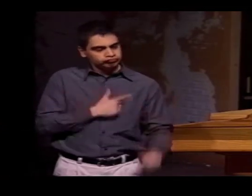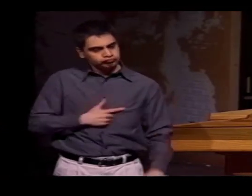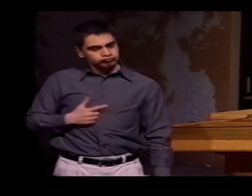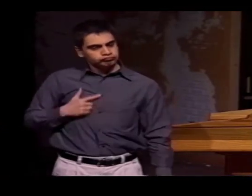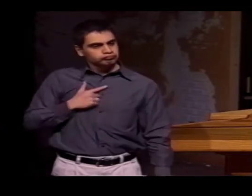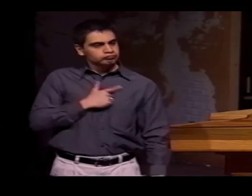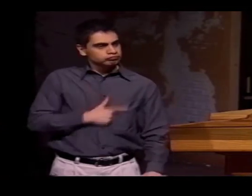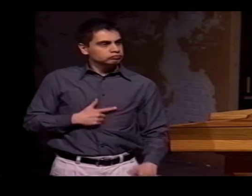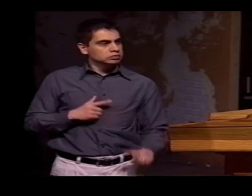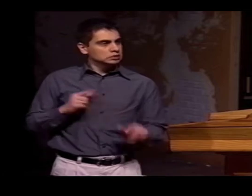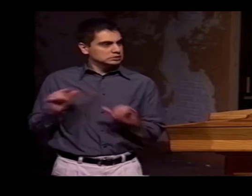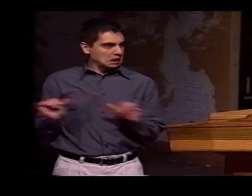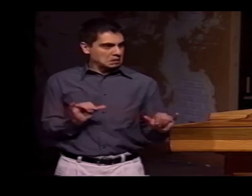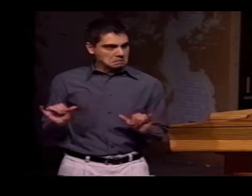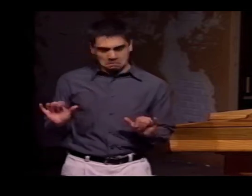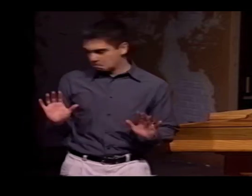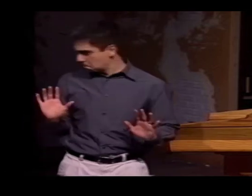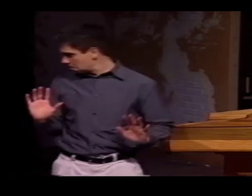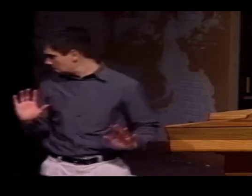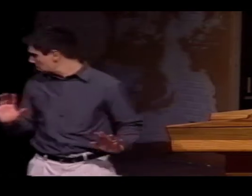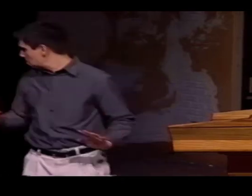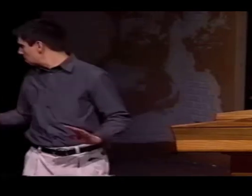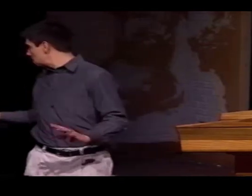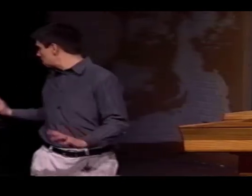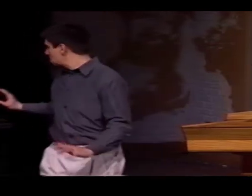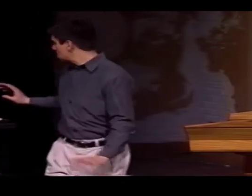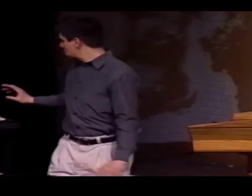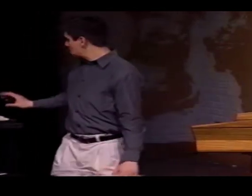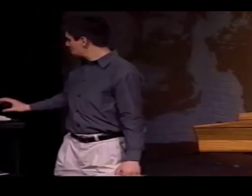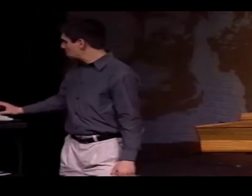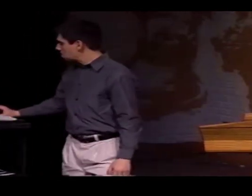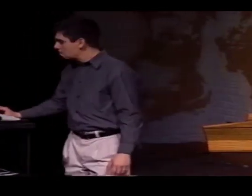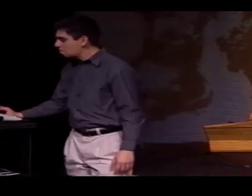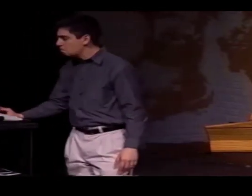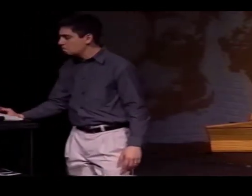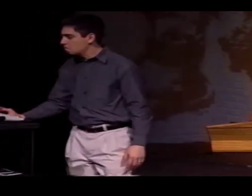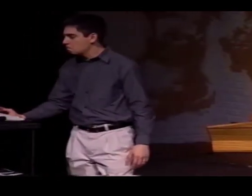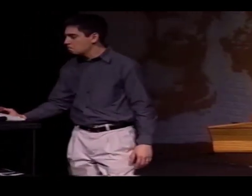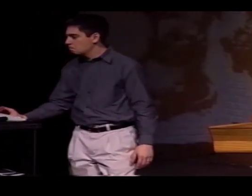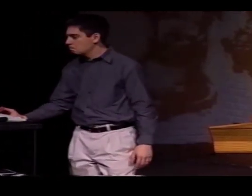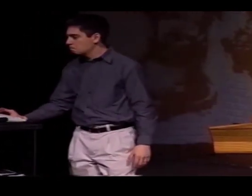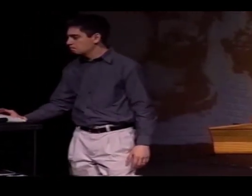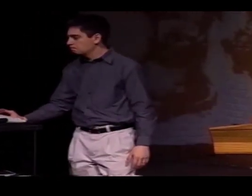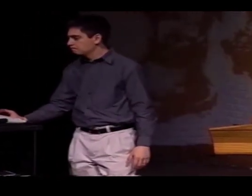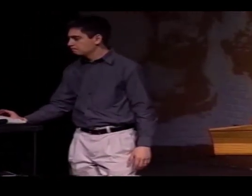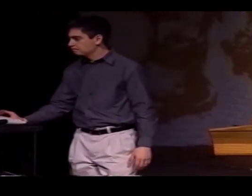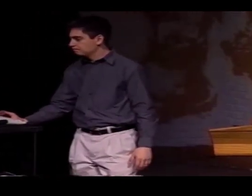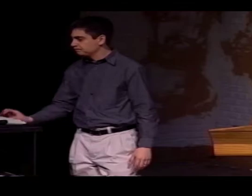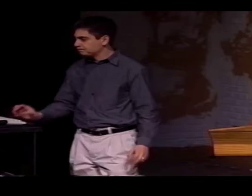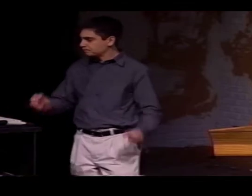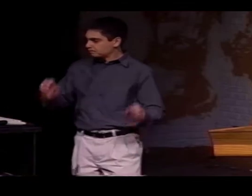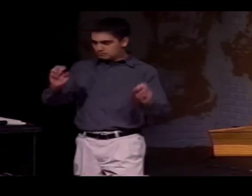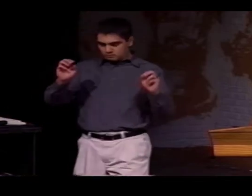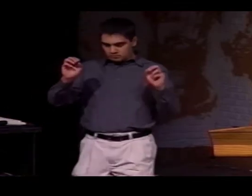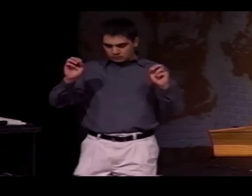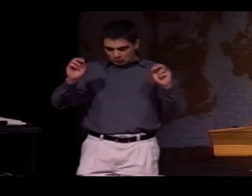A SIMILARLY ARTICULATED SIGN. BUT BECAUSE IT ADHERES TO THE MAJOR PARAMETERS, IT IS INCLUDED IN THAT GROUP.